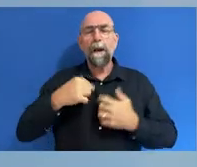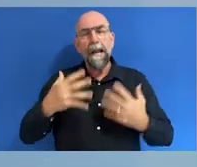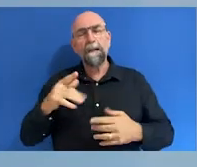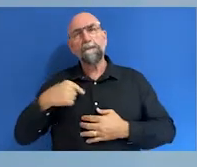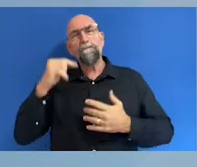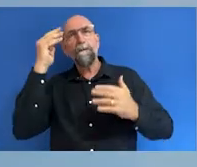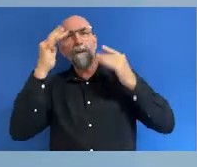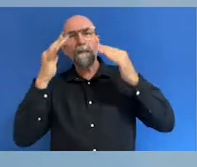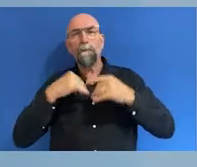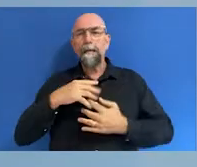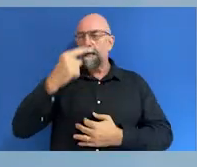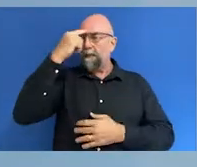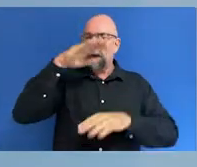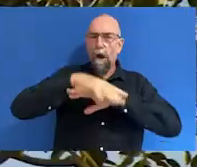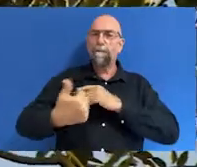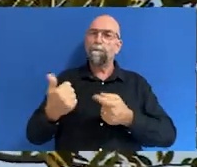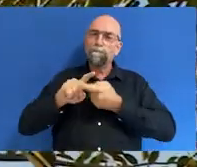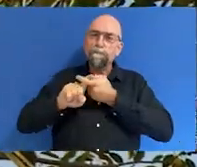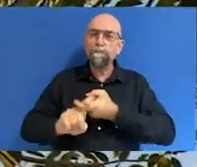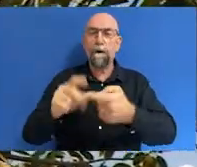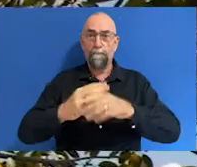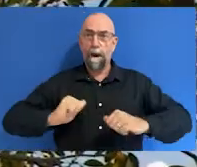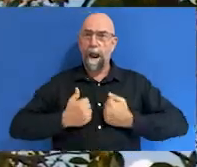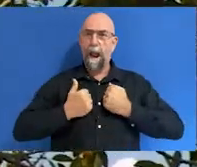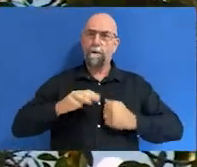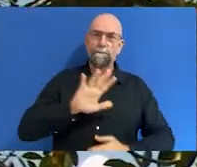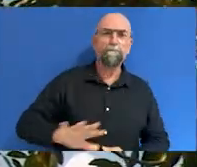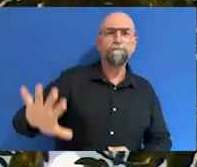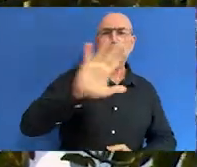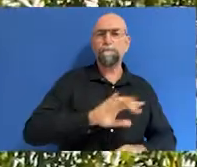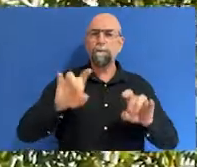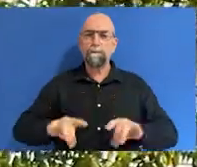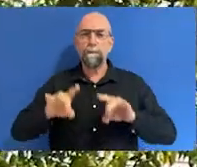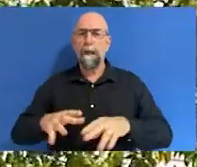lasting and impactful change in our country. We are at a turning point in our history, a crossroads if